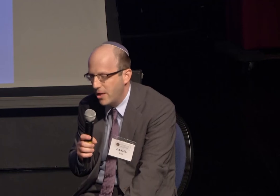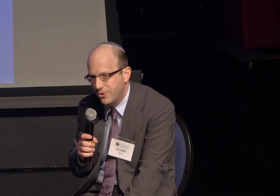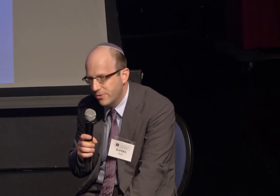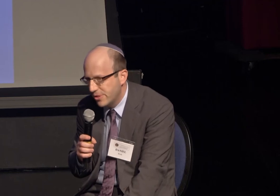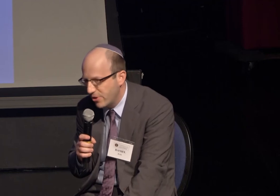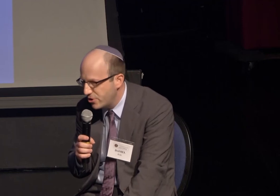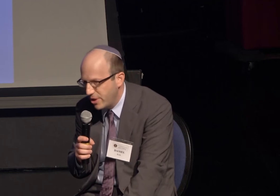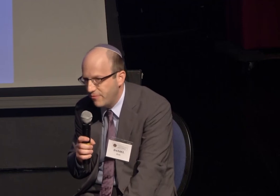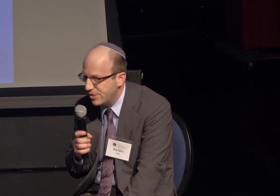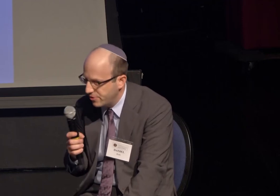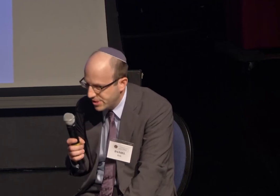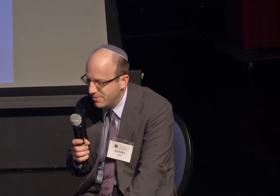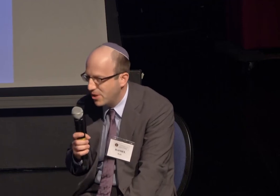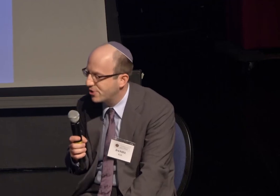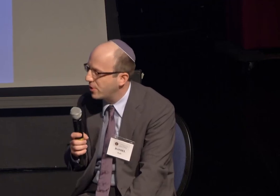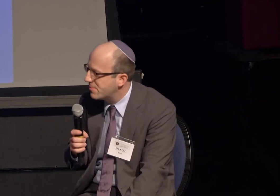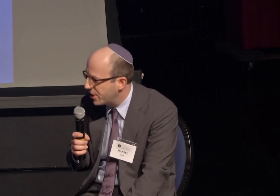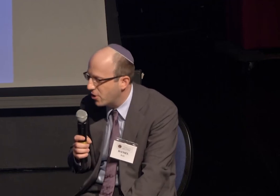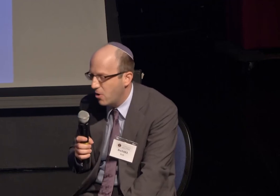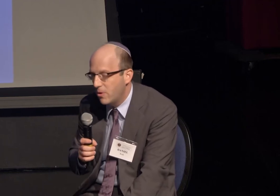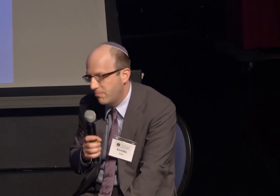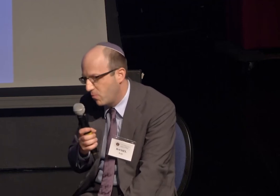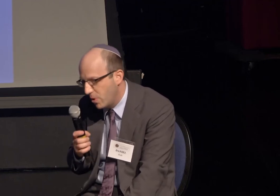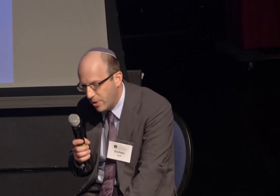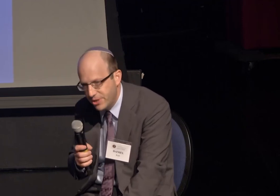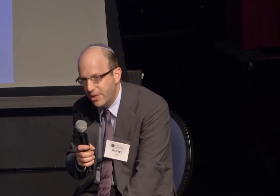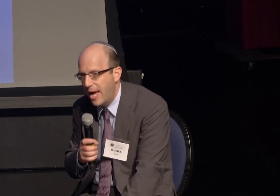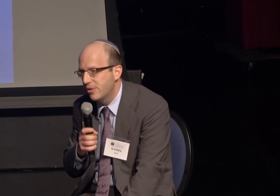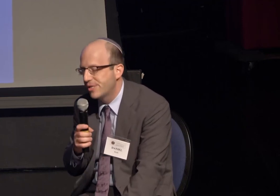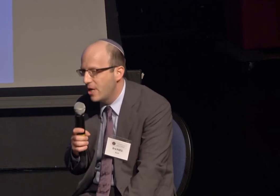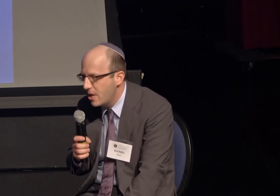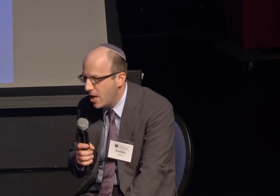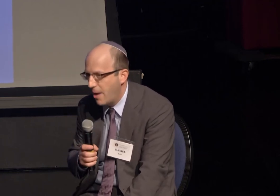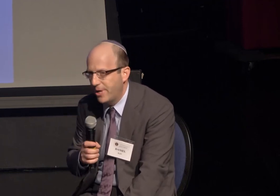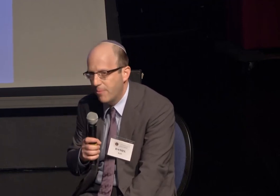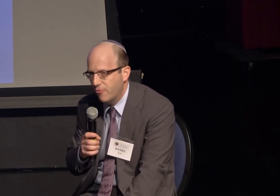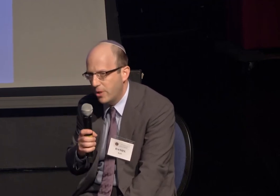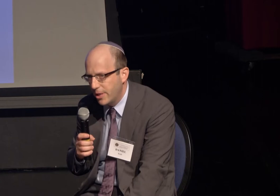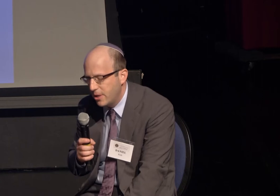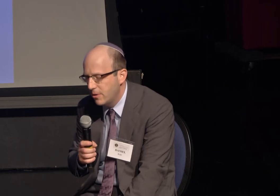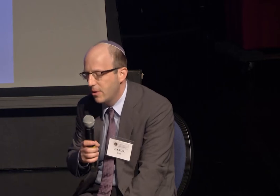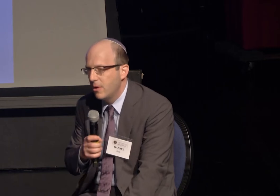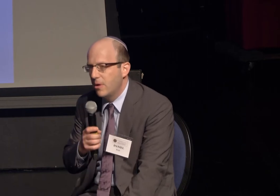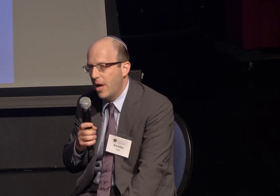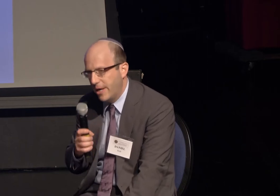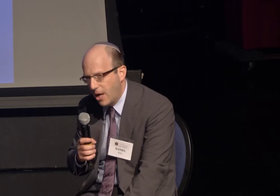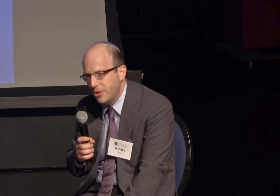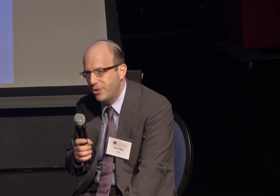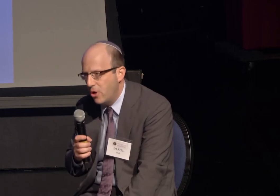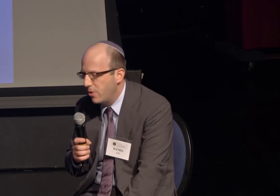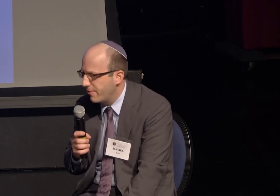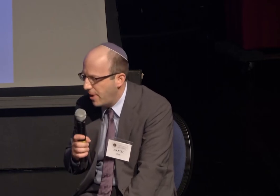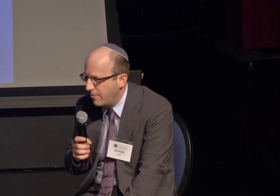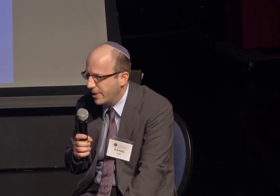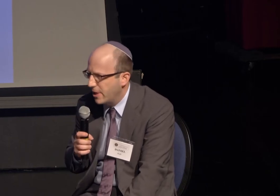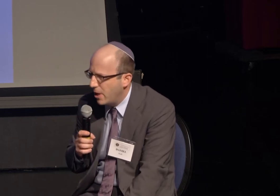As dreams can go, we went into the house, I became friendly and got to know their family,